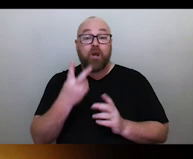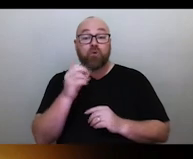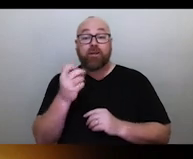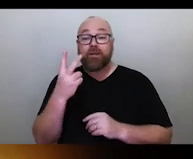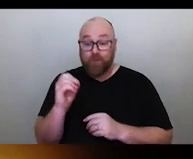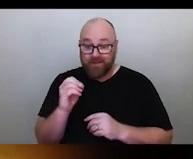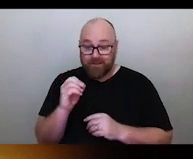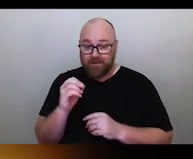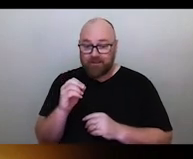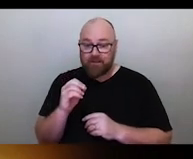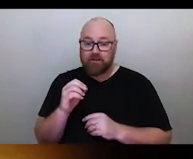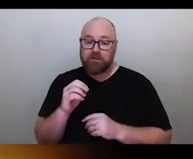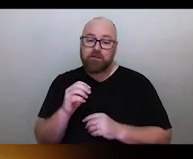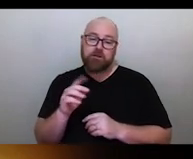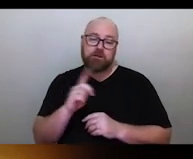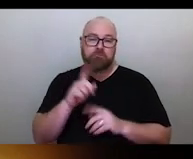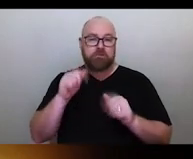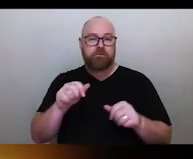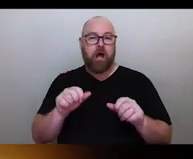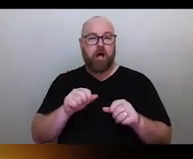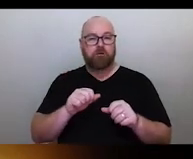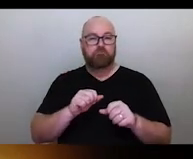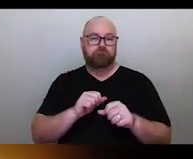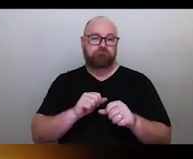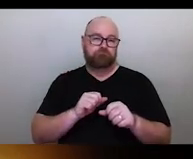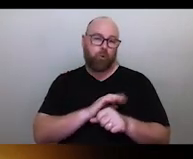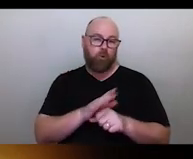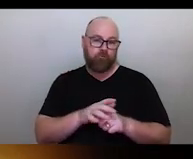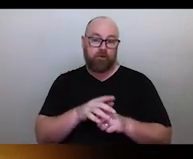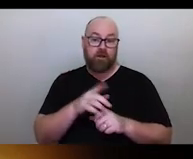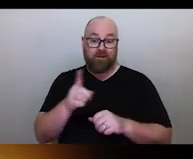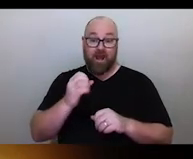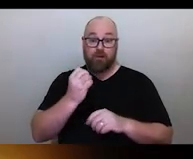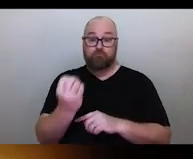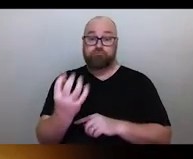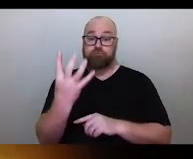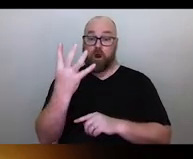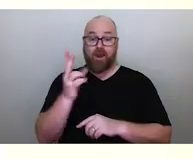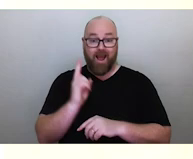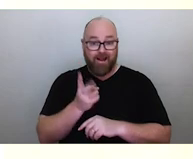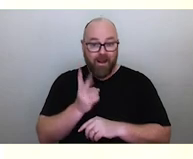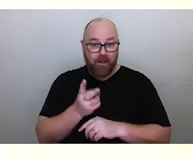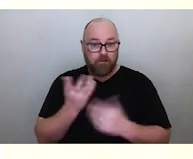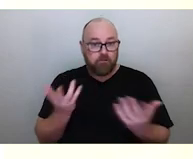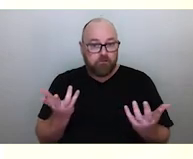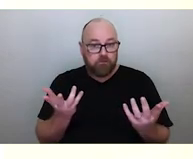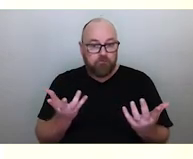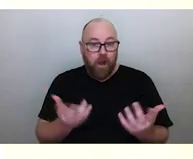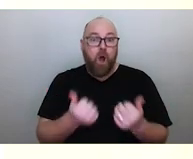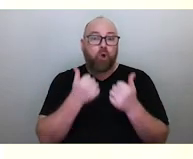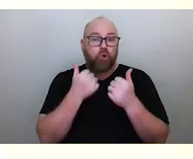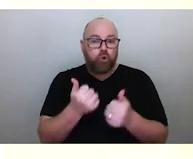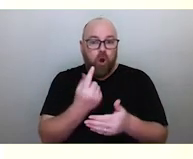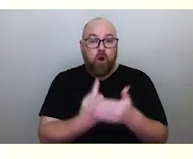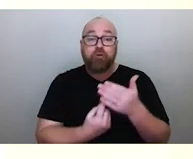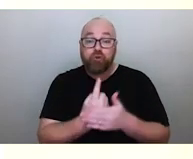Right about the time we started going into the pandemic, it had come back up to its normal brightness. But it was a great opportunity for everybody in the world